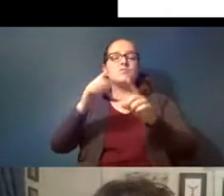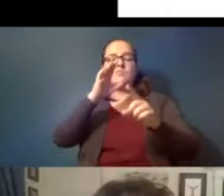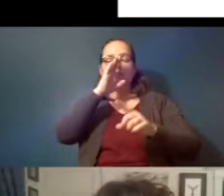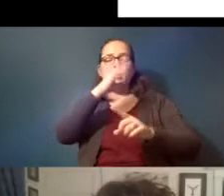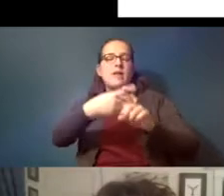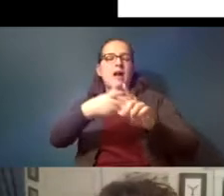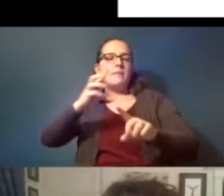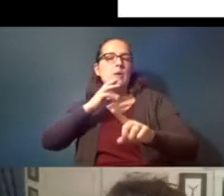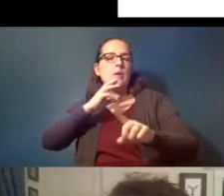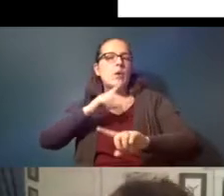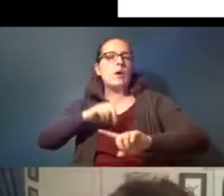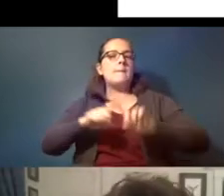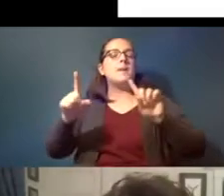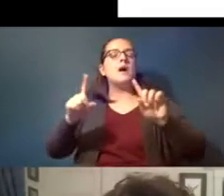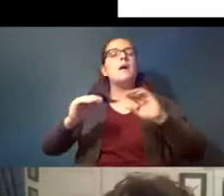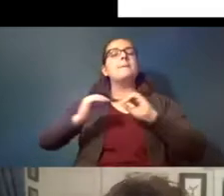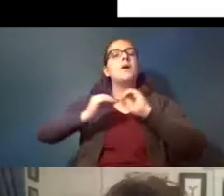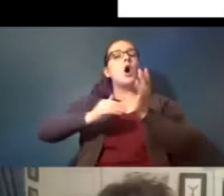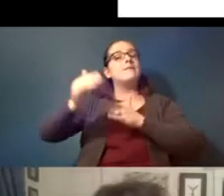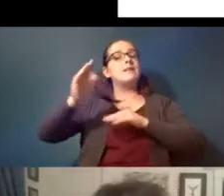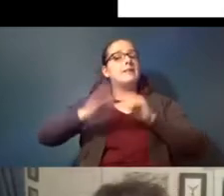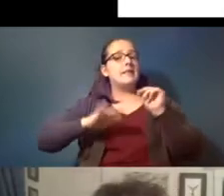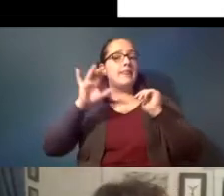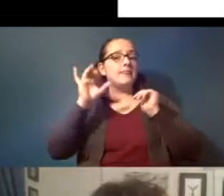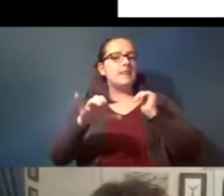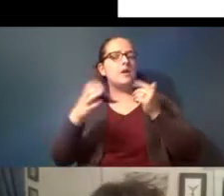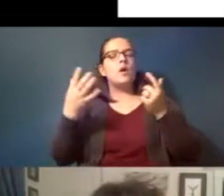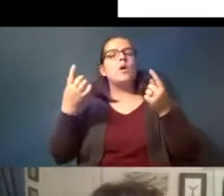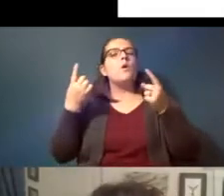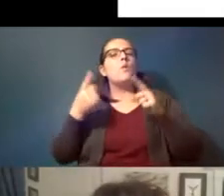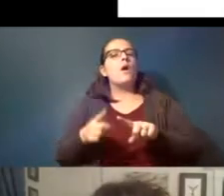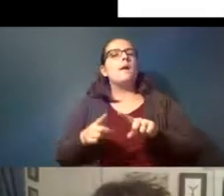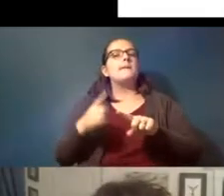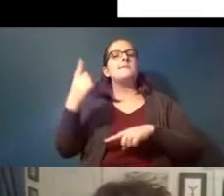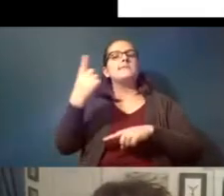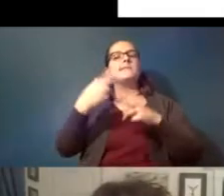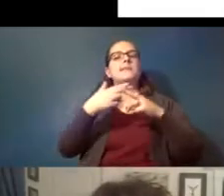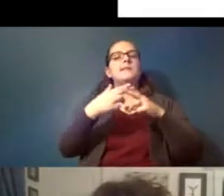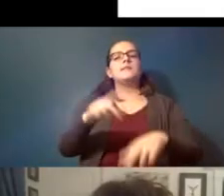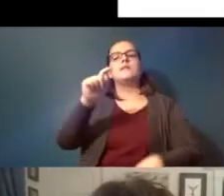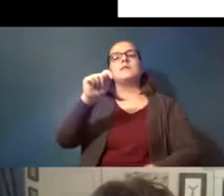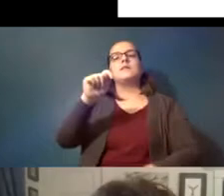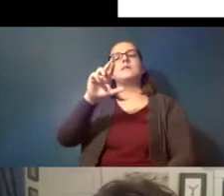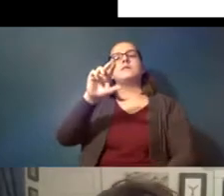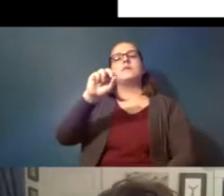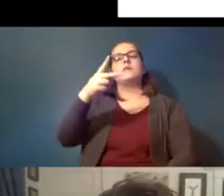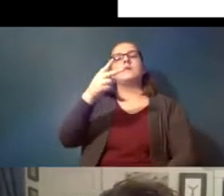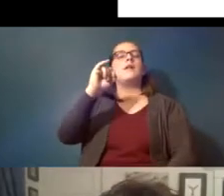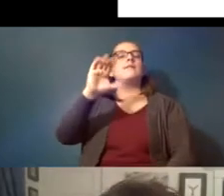but even more often than that what's happening is something called trophic transfer and that's when